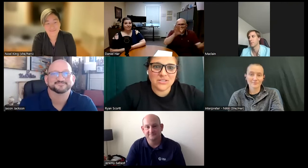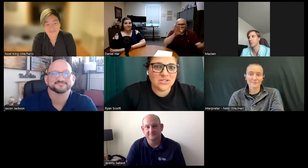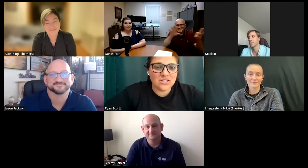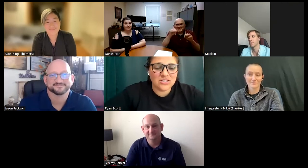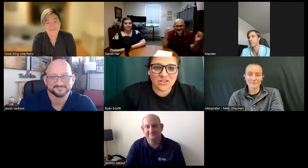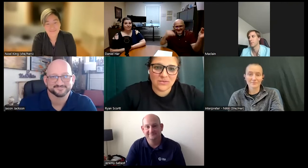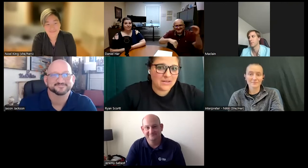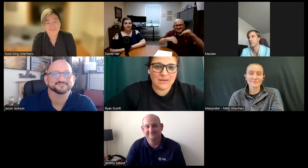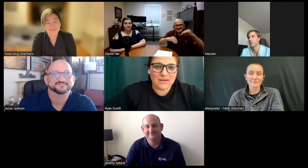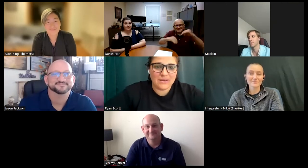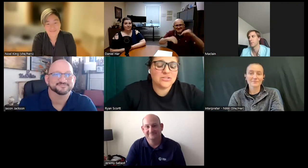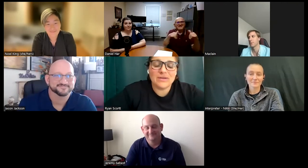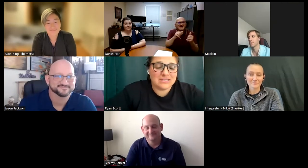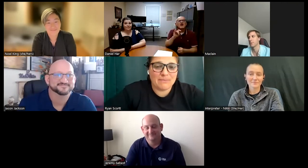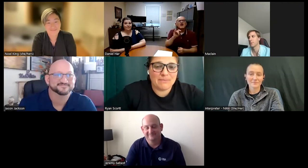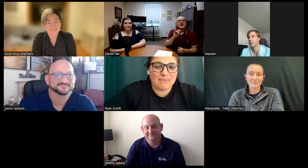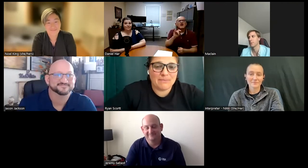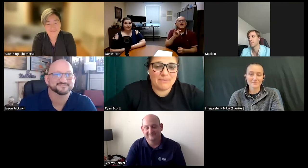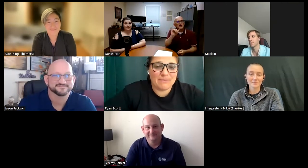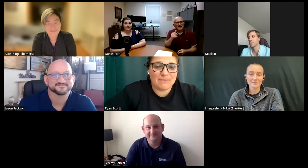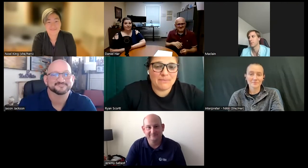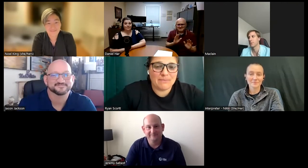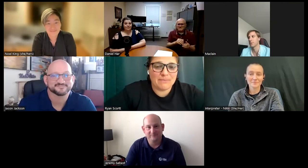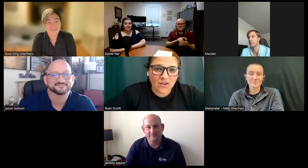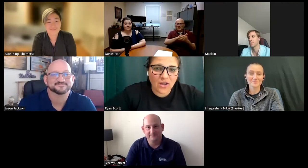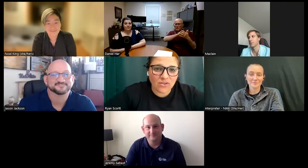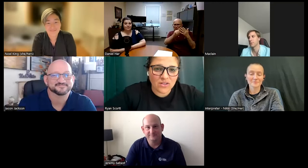such a so inspiring and exciting trying to figure out how everything worked